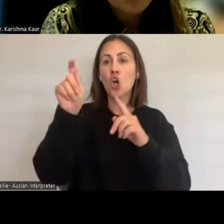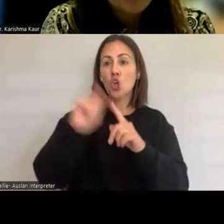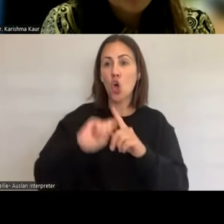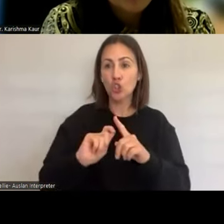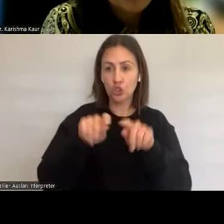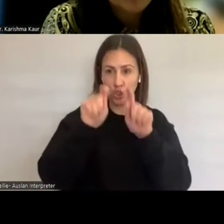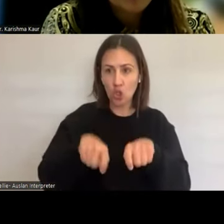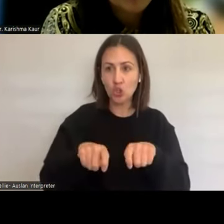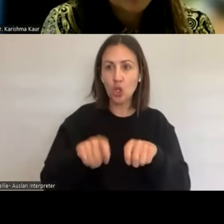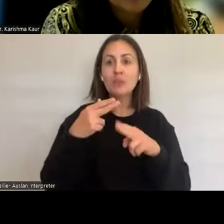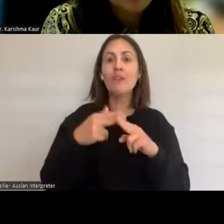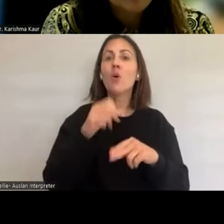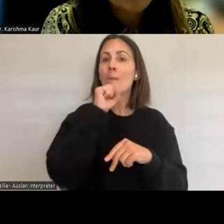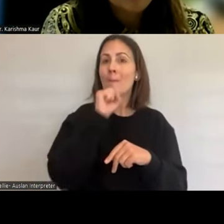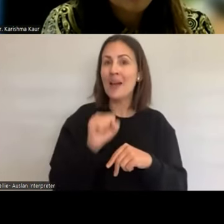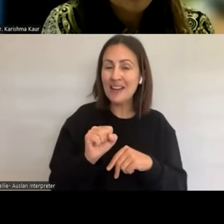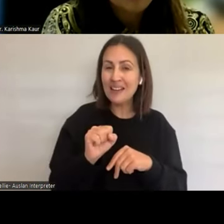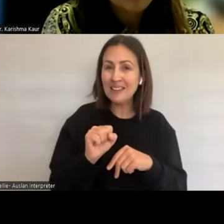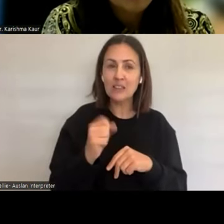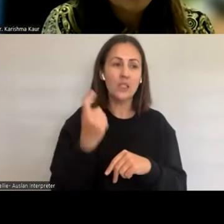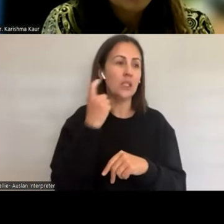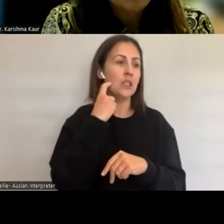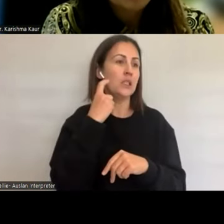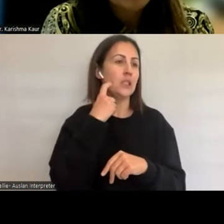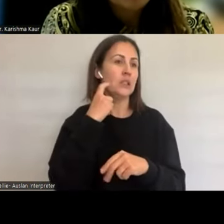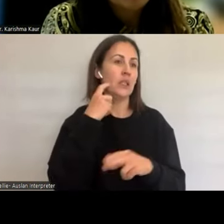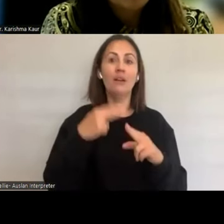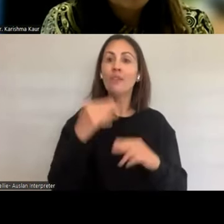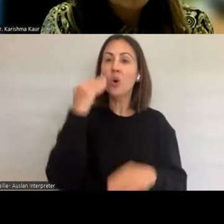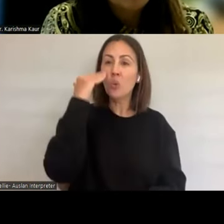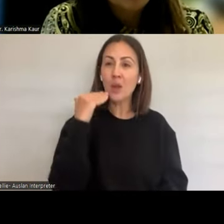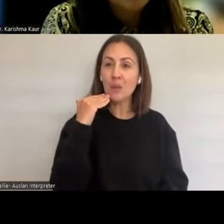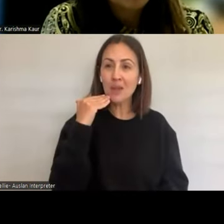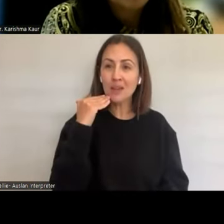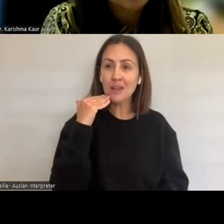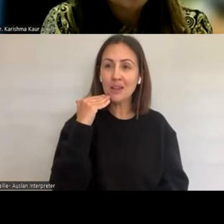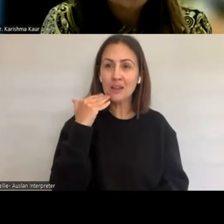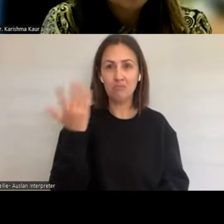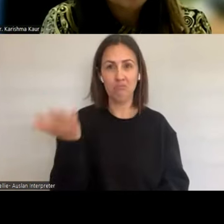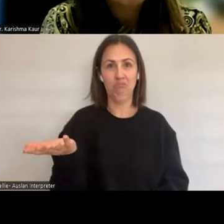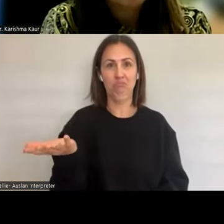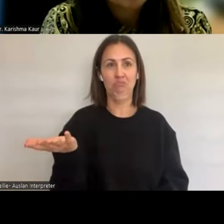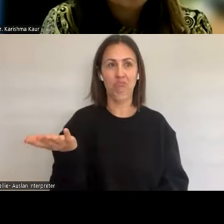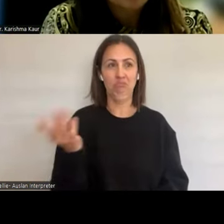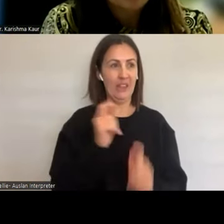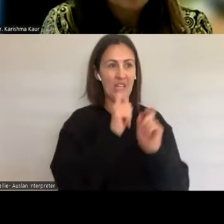female version or option for young women, they can access a male condom, but not necessarily